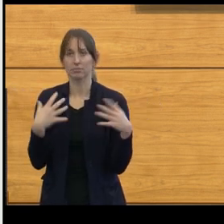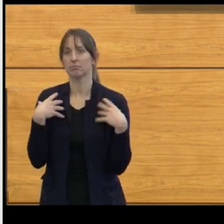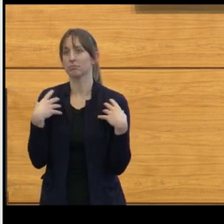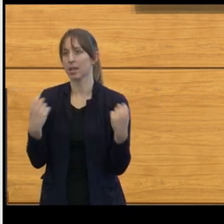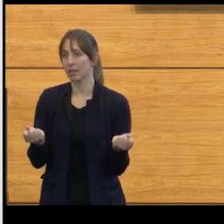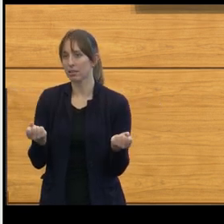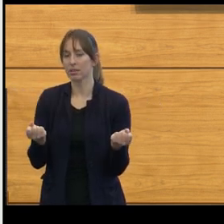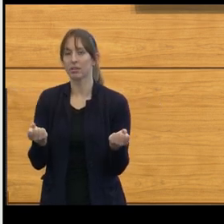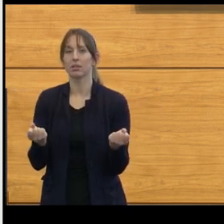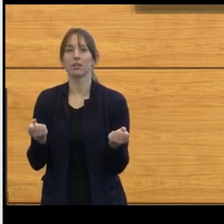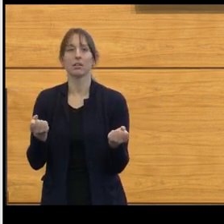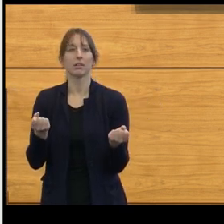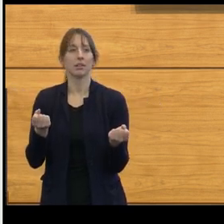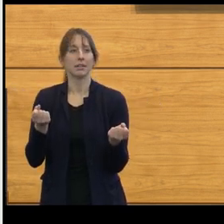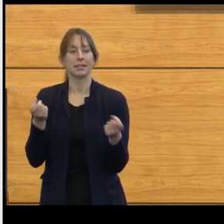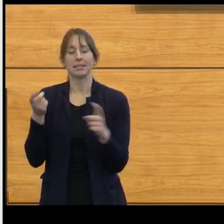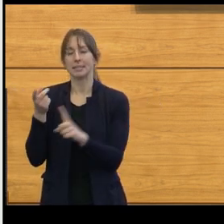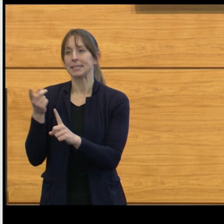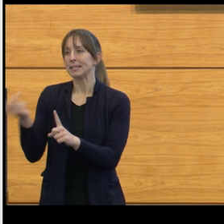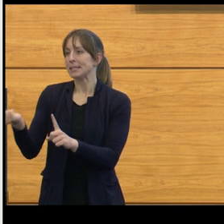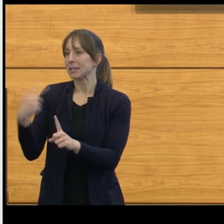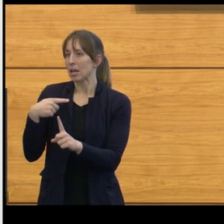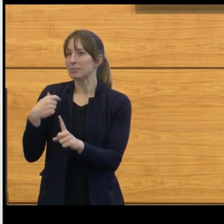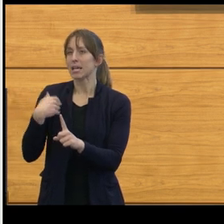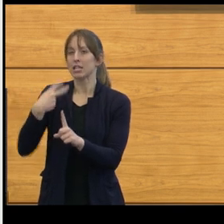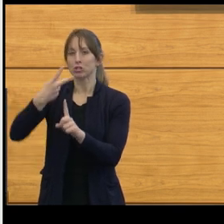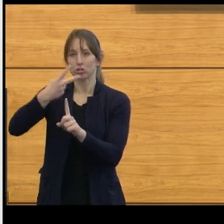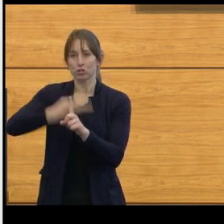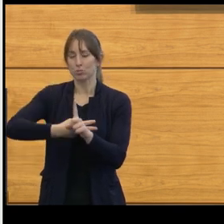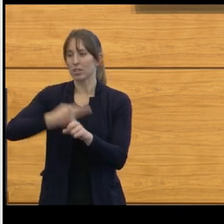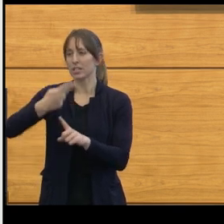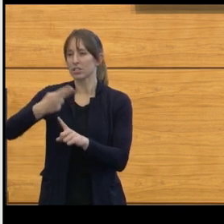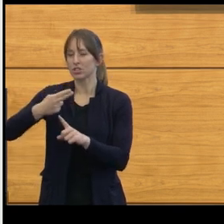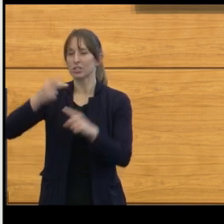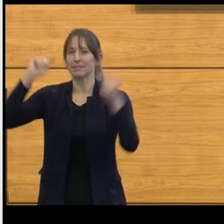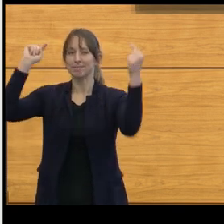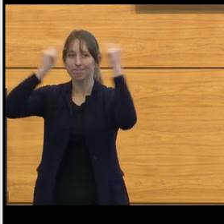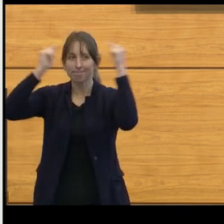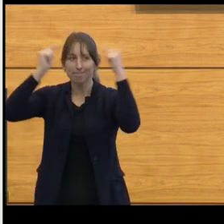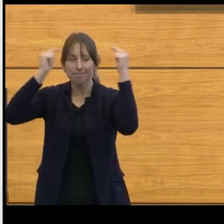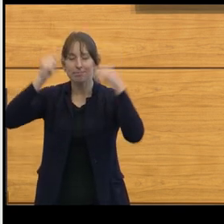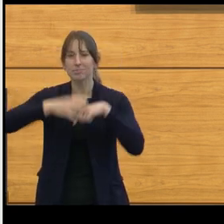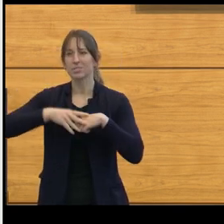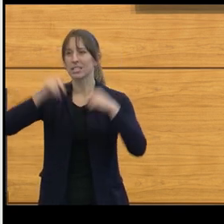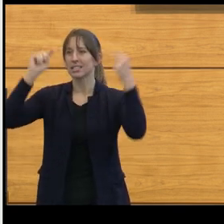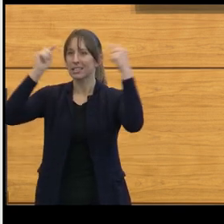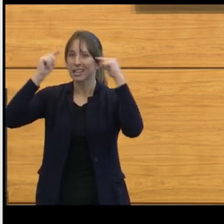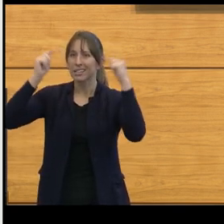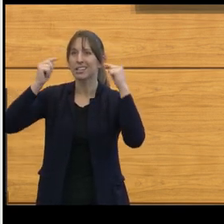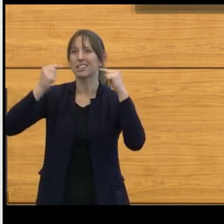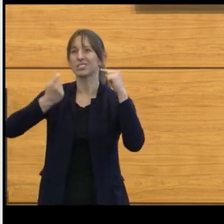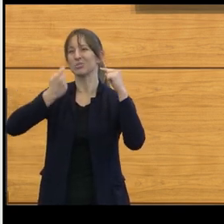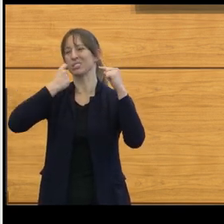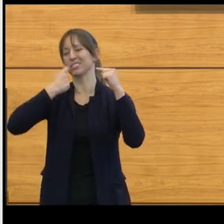He comes in now with a two month history of intermittent headaches. The headaches are worse over the last week,